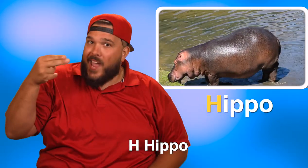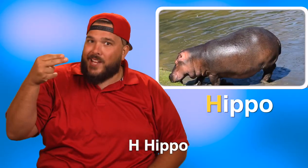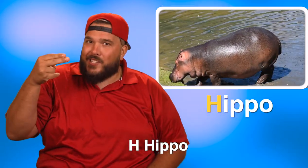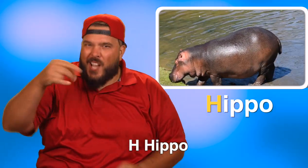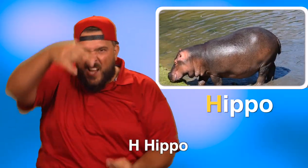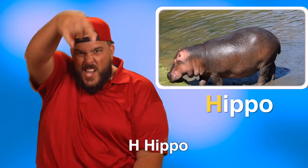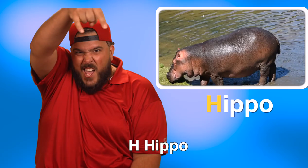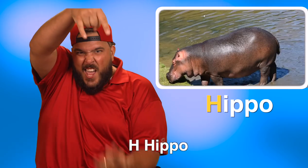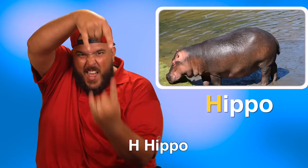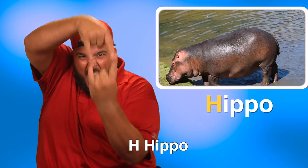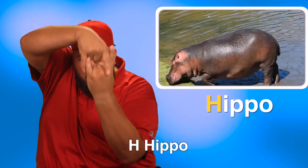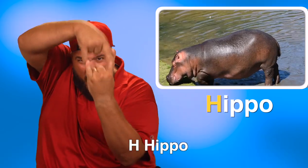H, hippo.